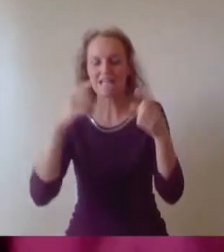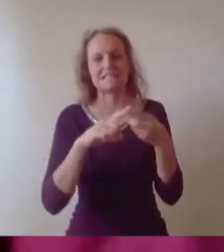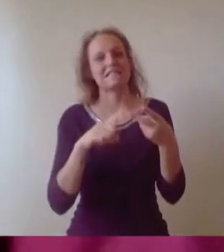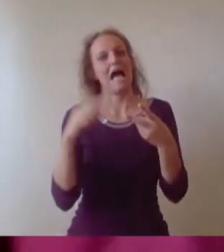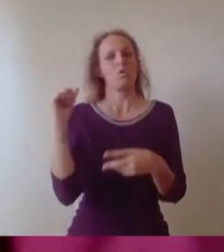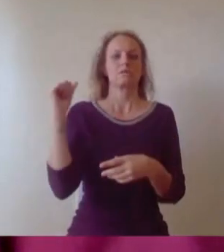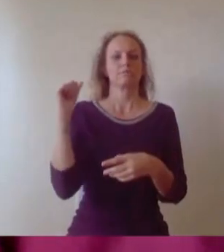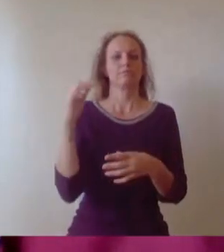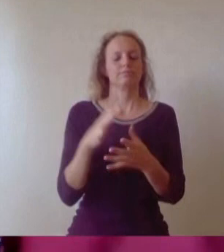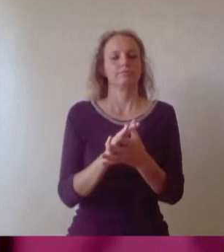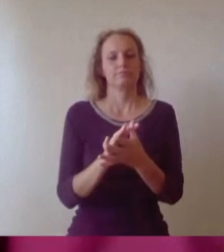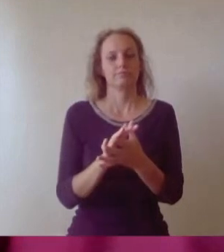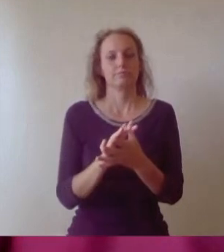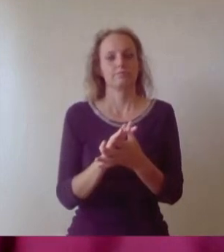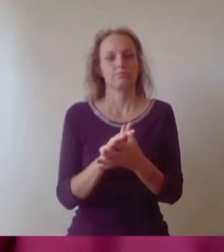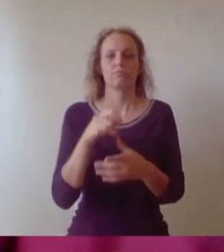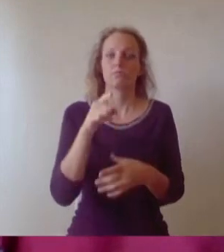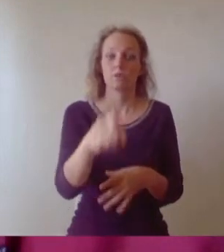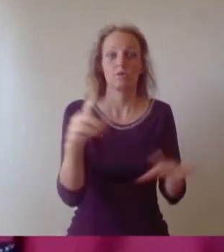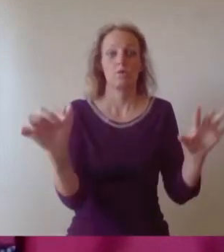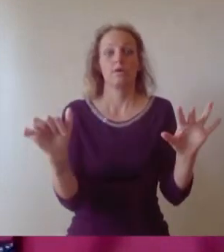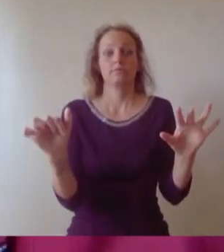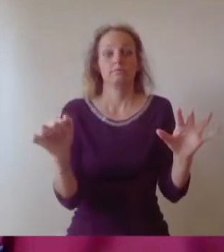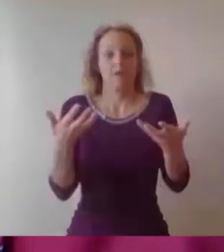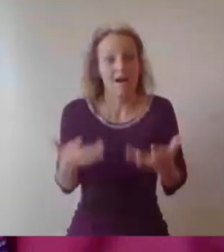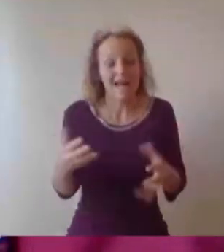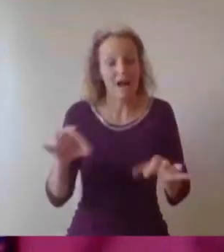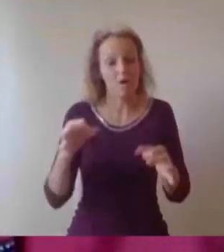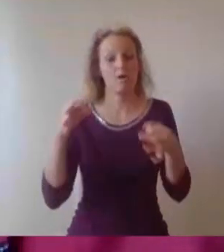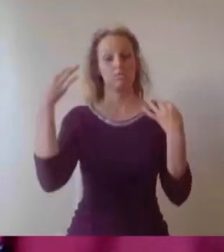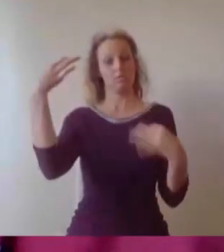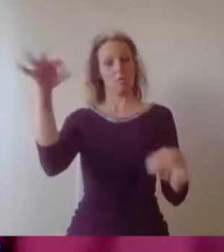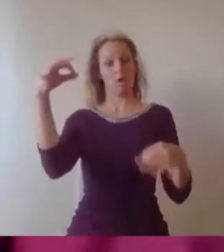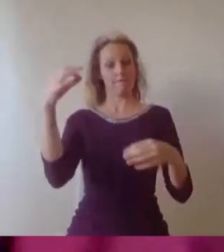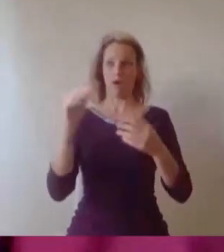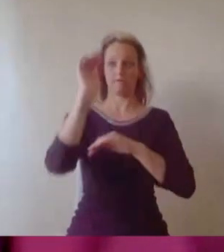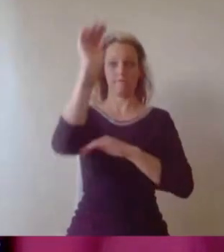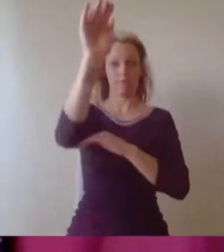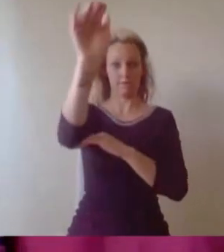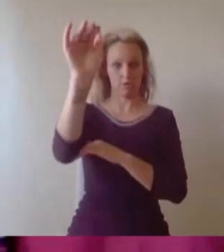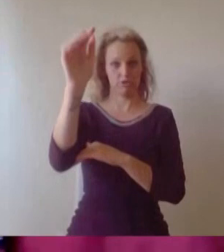now qualified, you now have control to write the pages in your book of life. Don't waste this opportunity. Try new